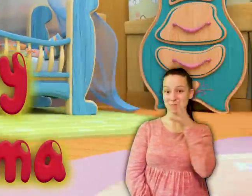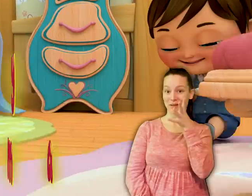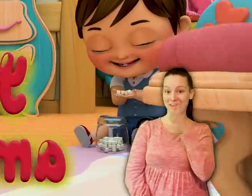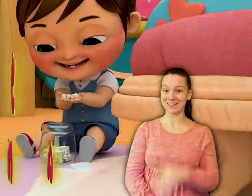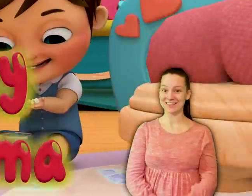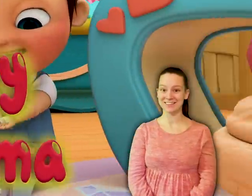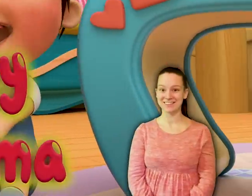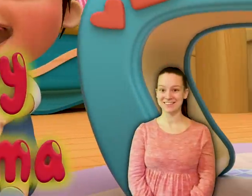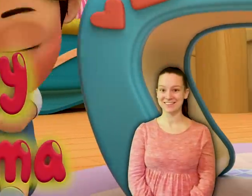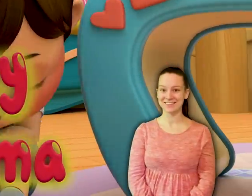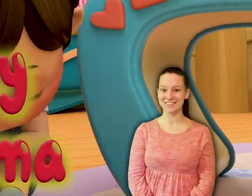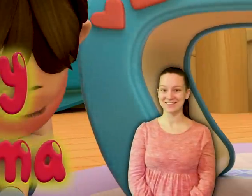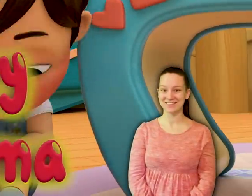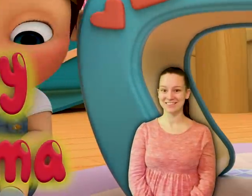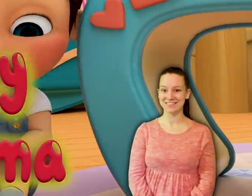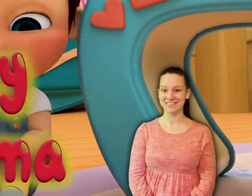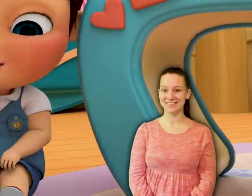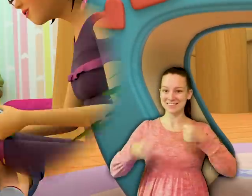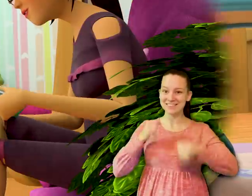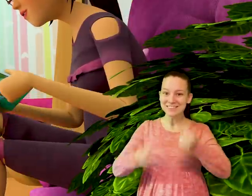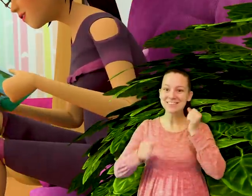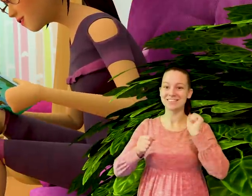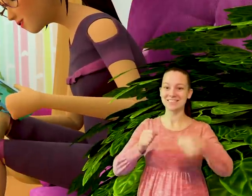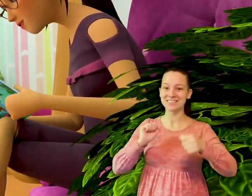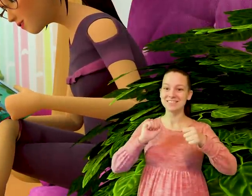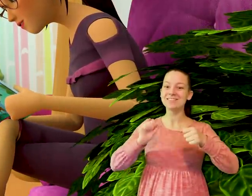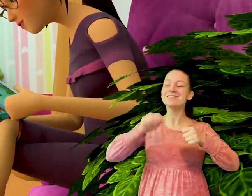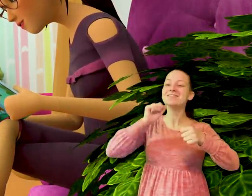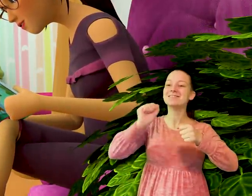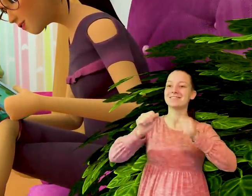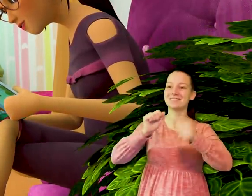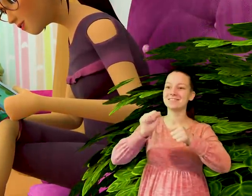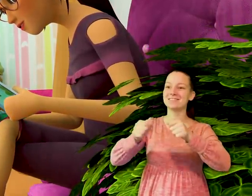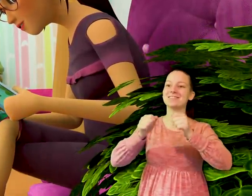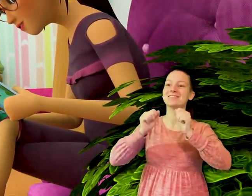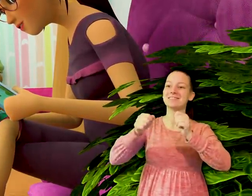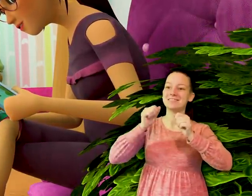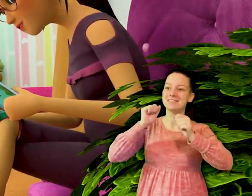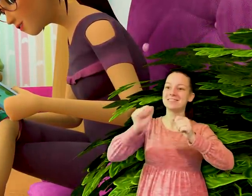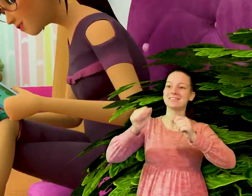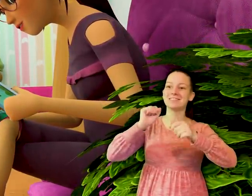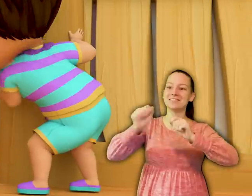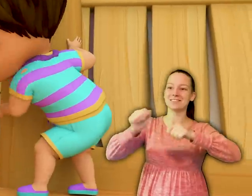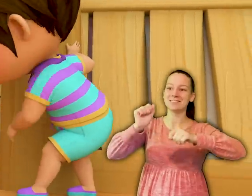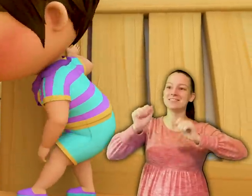Daddy Shark …. Daddy Shark